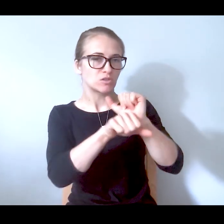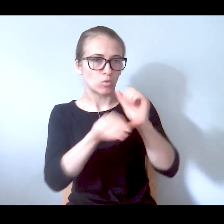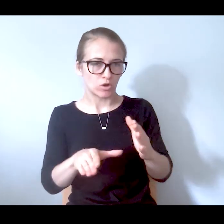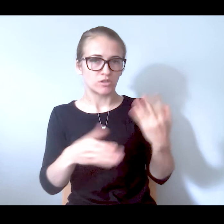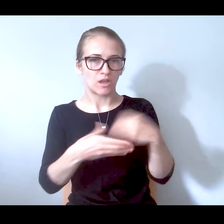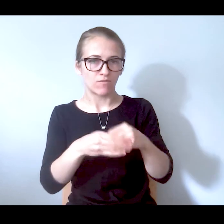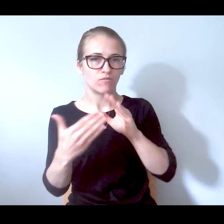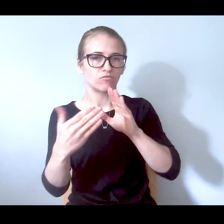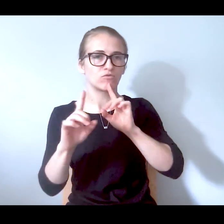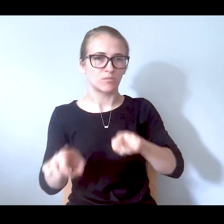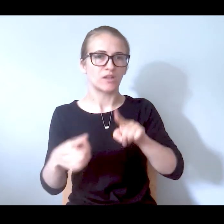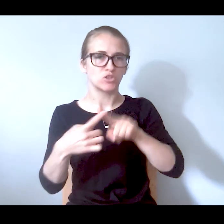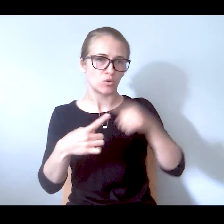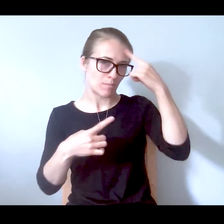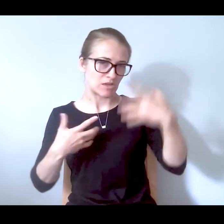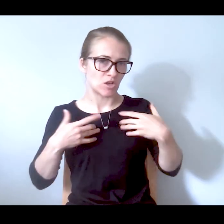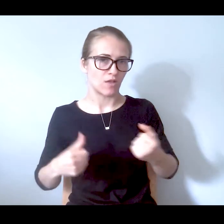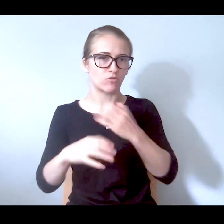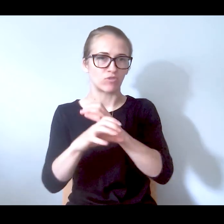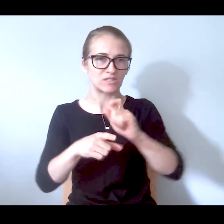part of the response to mental health crisis calls